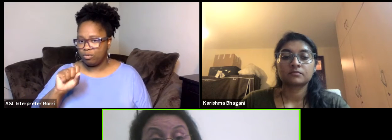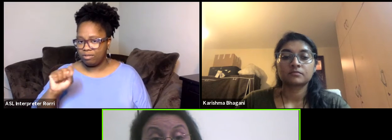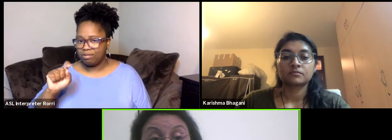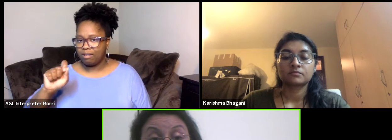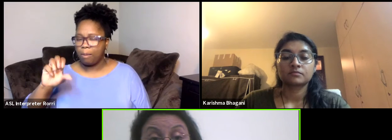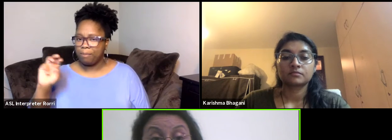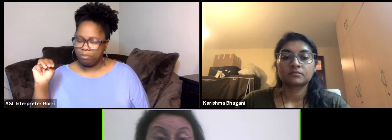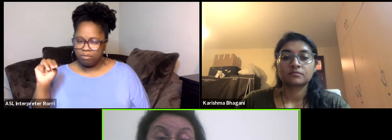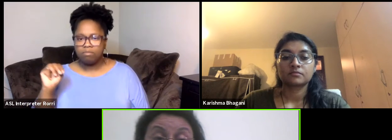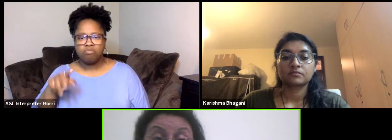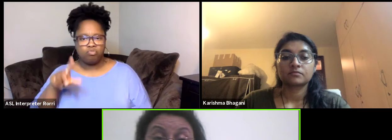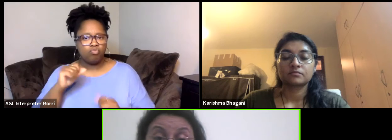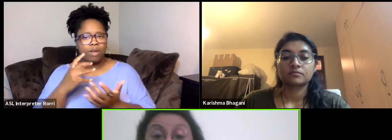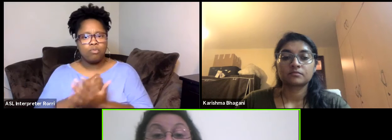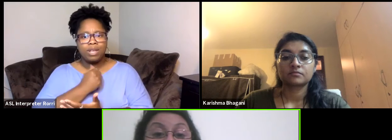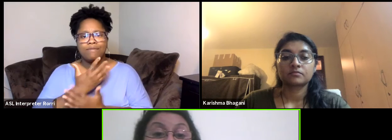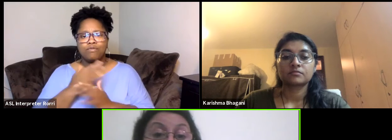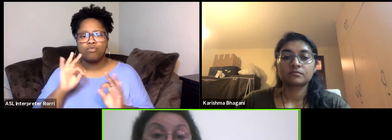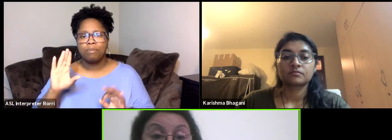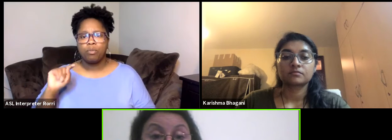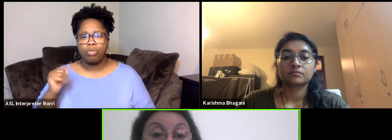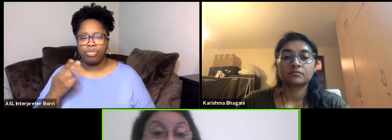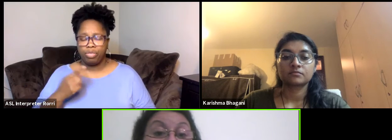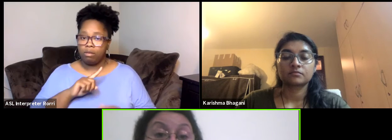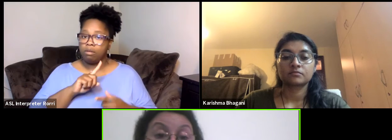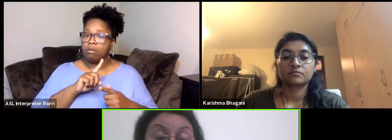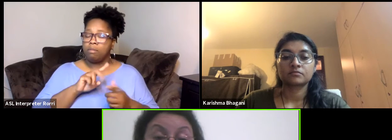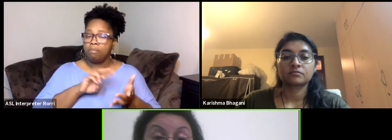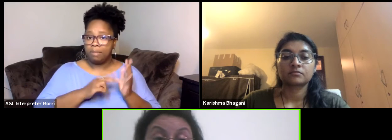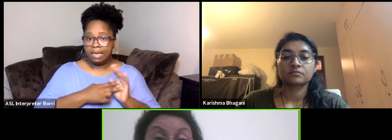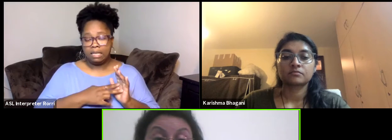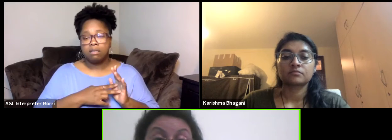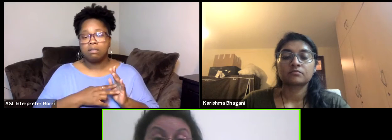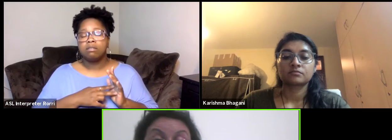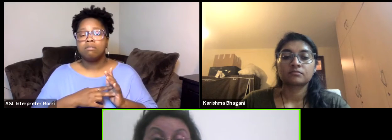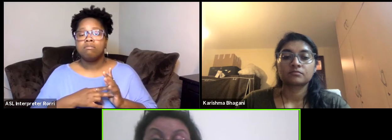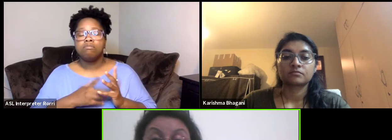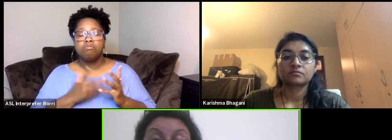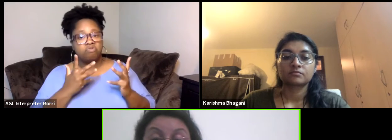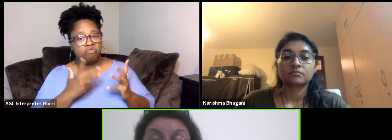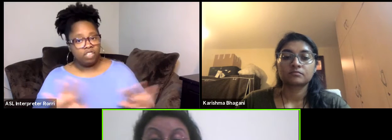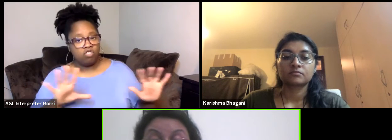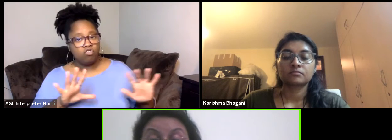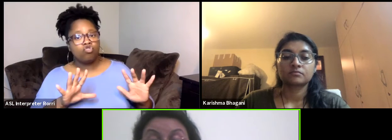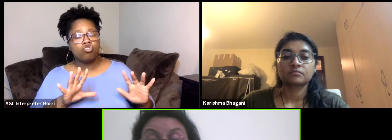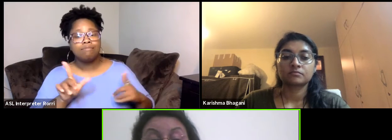So the donor when they finish, they will have time to walk around because as I said and the speed meeting